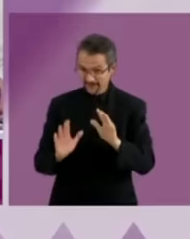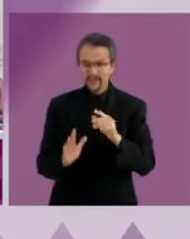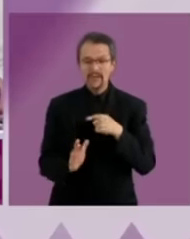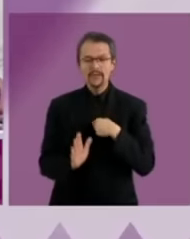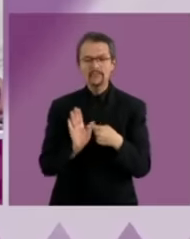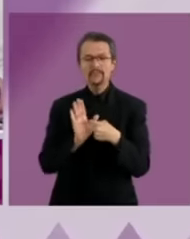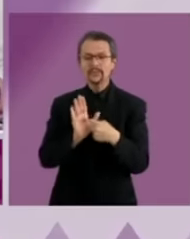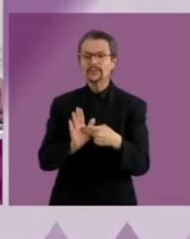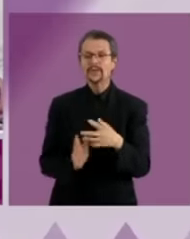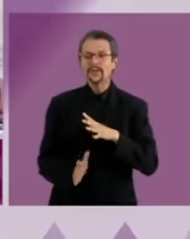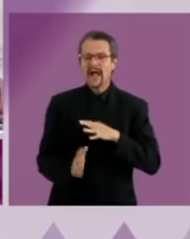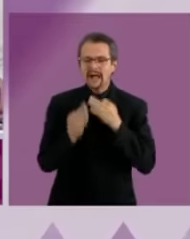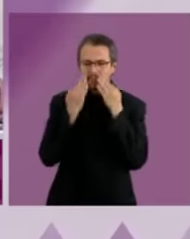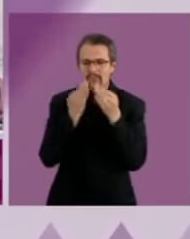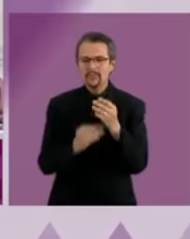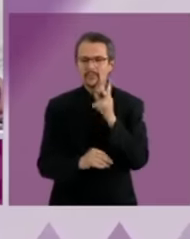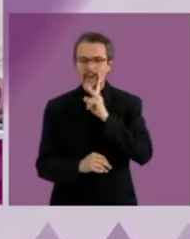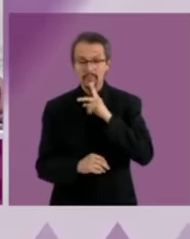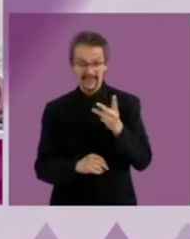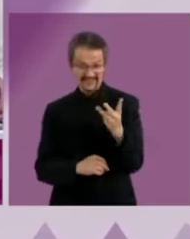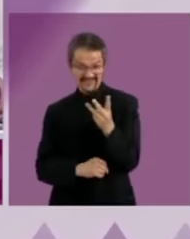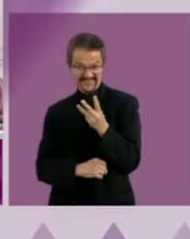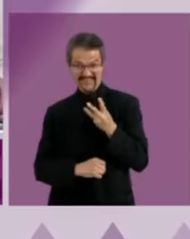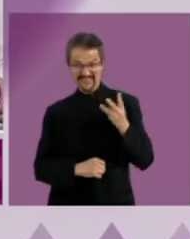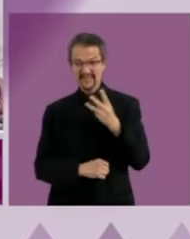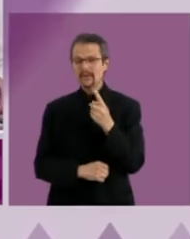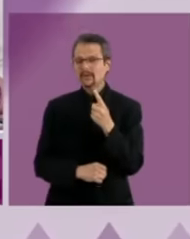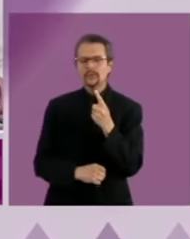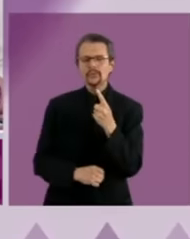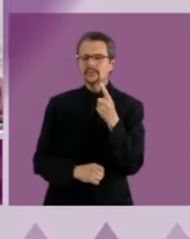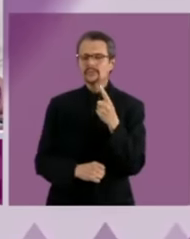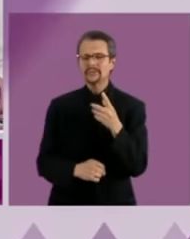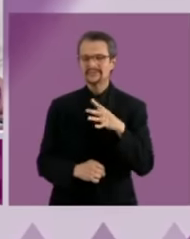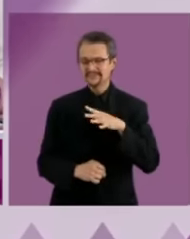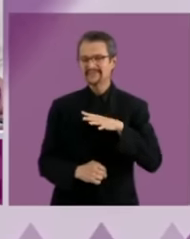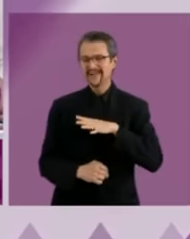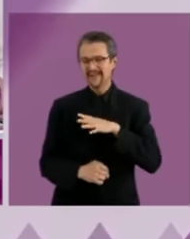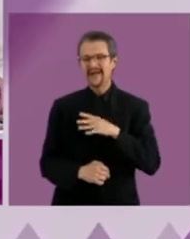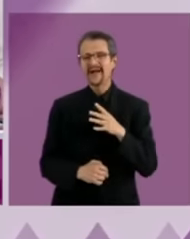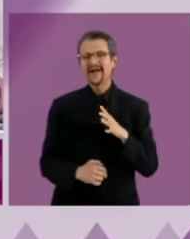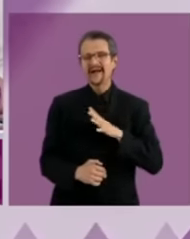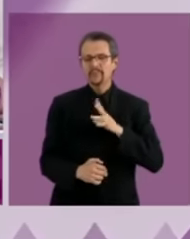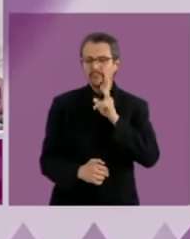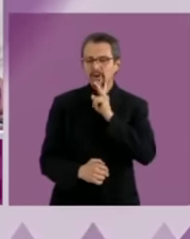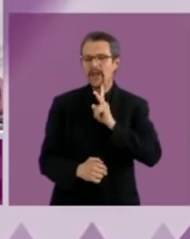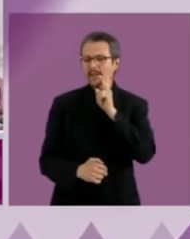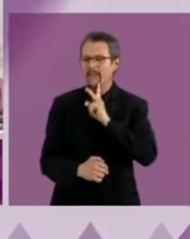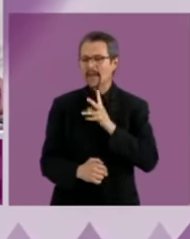us here, the only one who has results in transparency and in the fight against corruption is